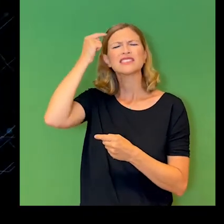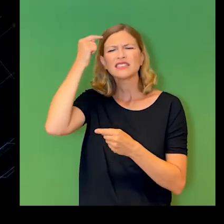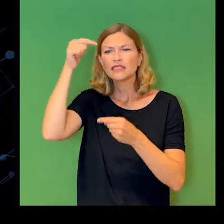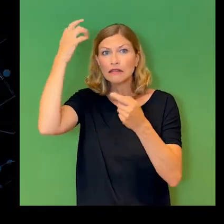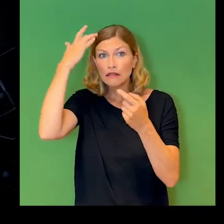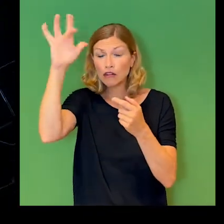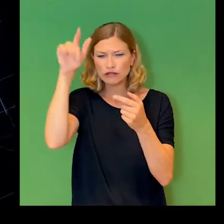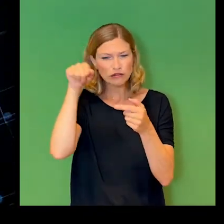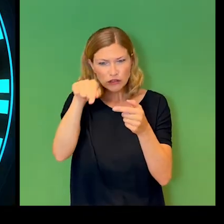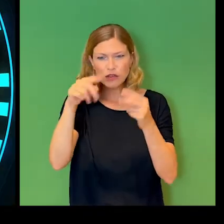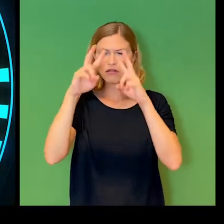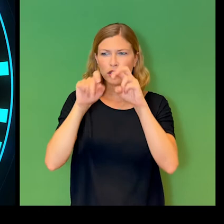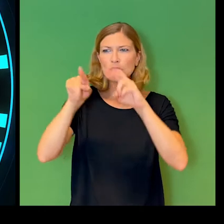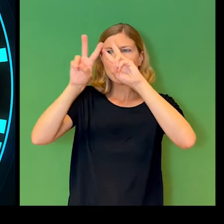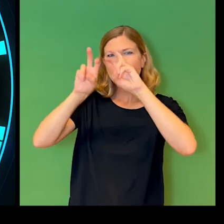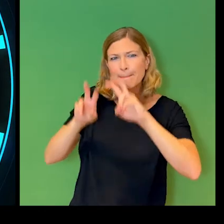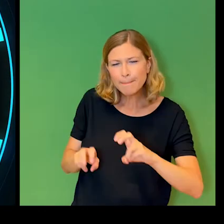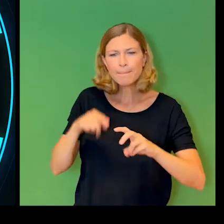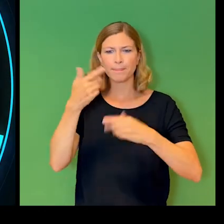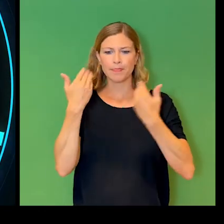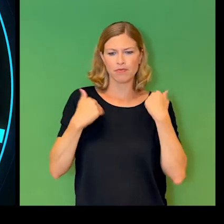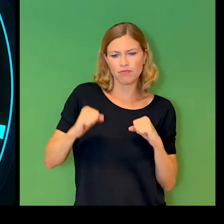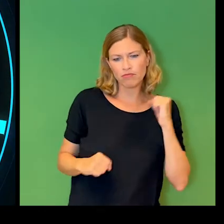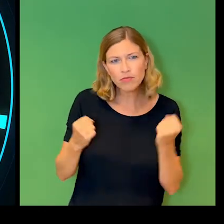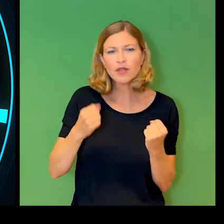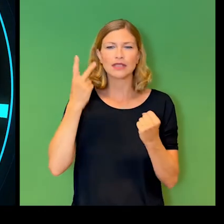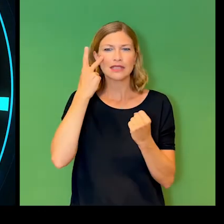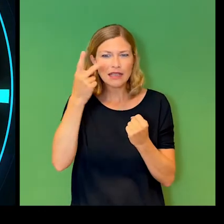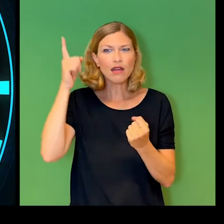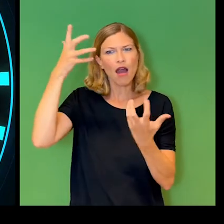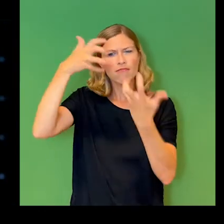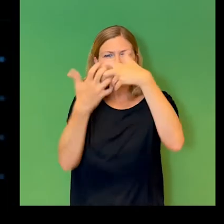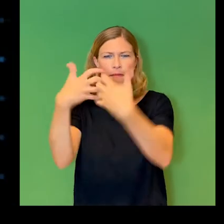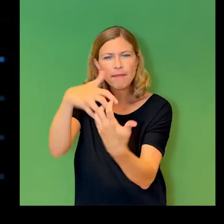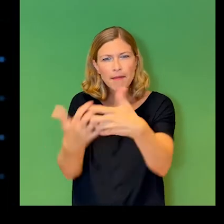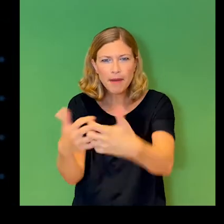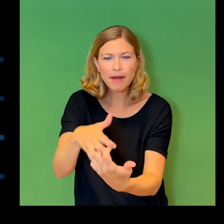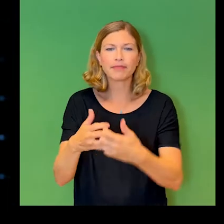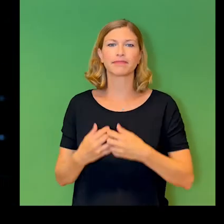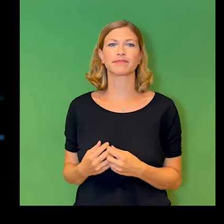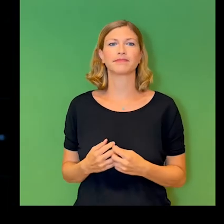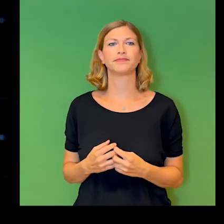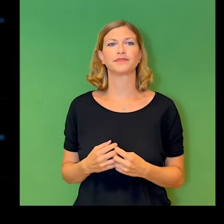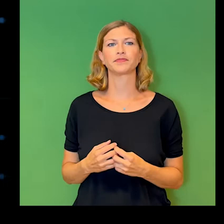dedicated to simulating intelligent behaviors in computers. We can rely on A.I.